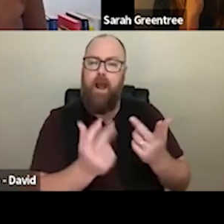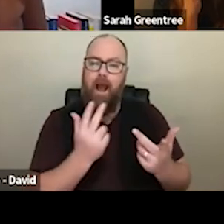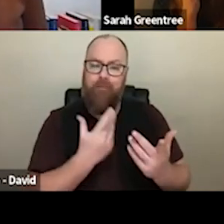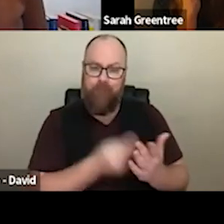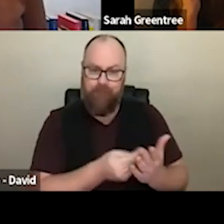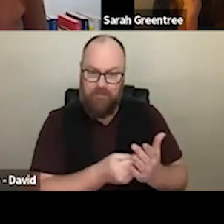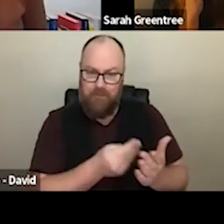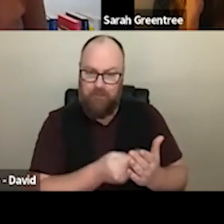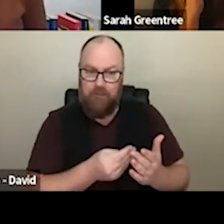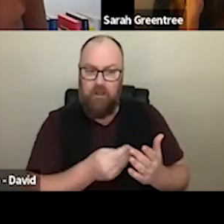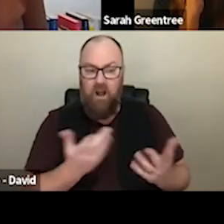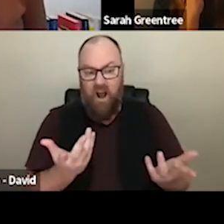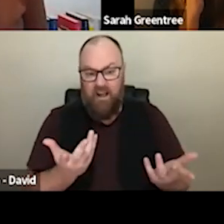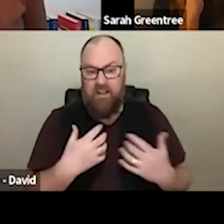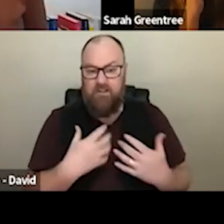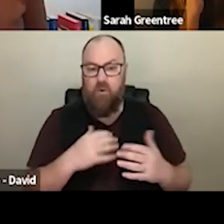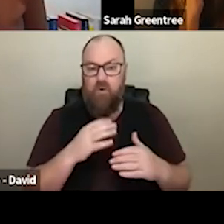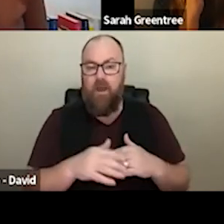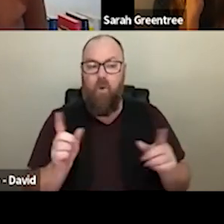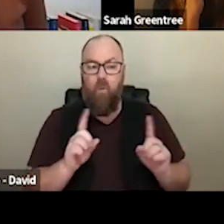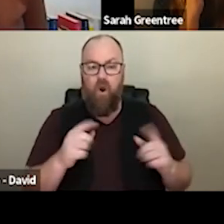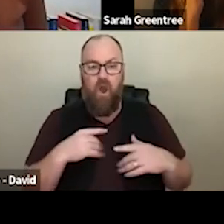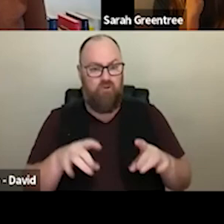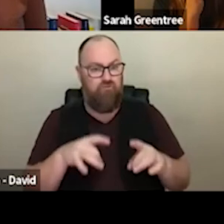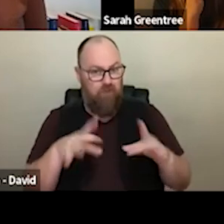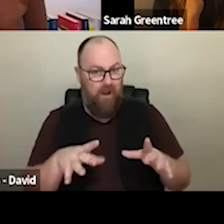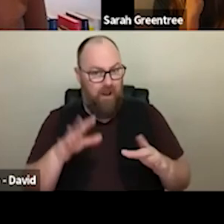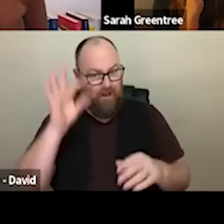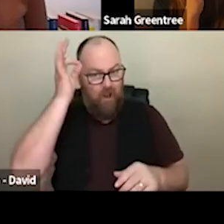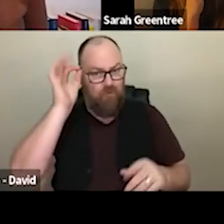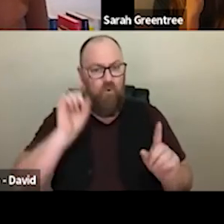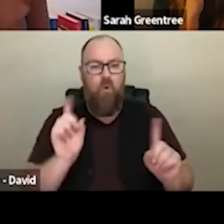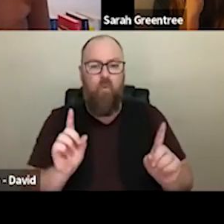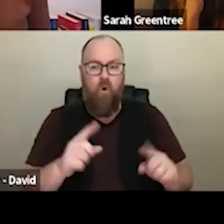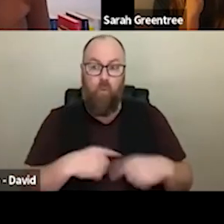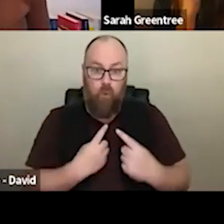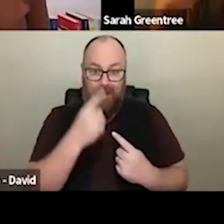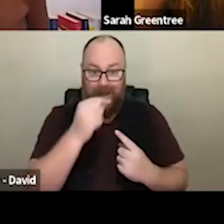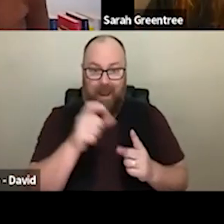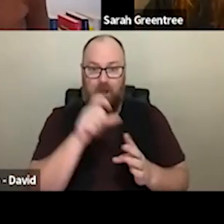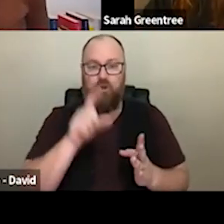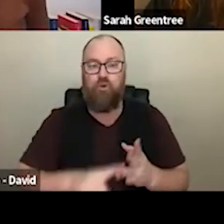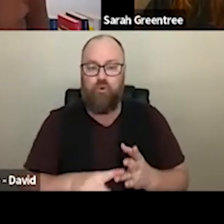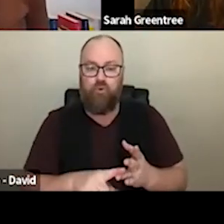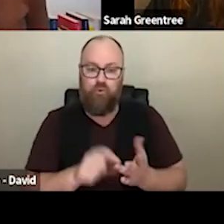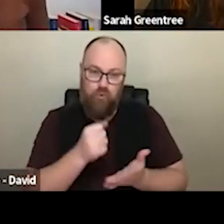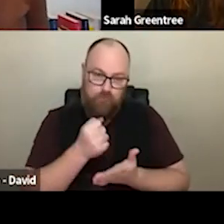more about what the Australia Council Investment can do for your organization in in the potential. Australia Council of investment can do for your For you to be able to leverage other phones with that kind of, I guess.